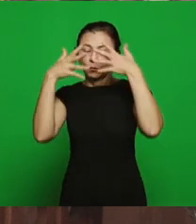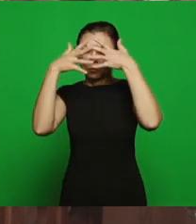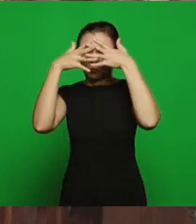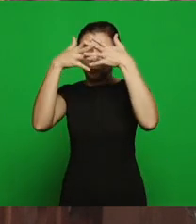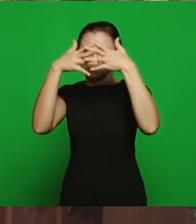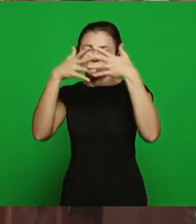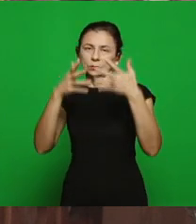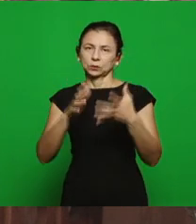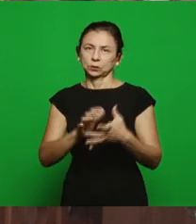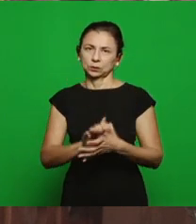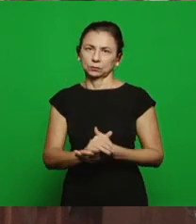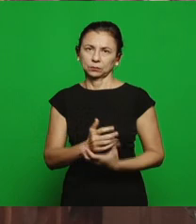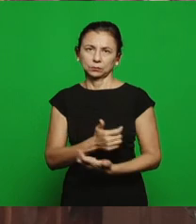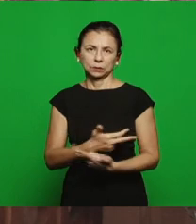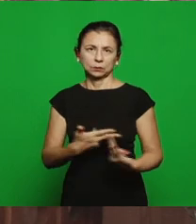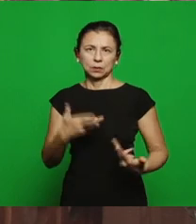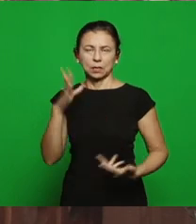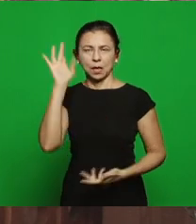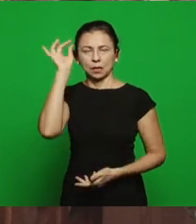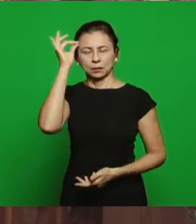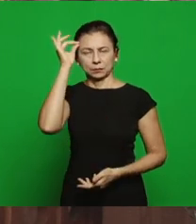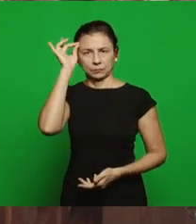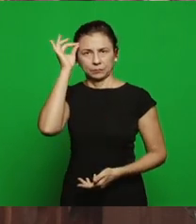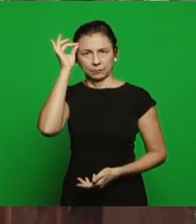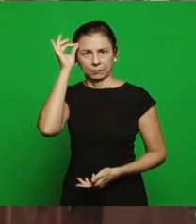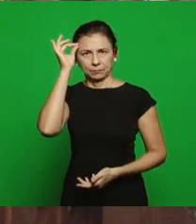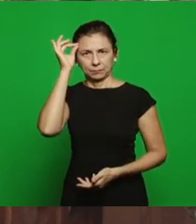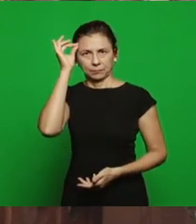is spiritual, so we’ll have one last